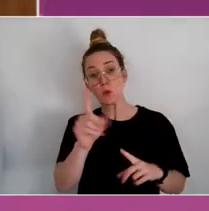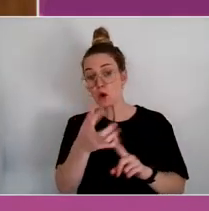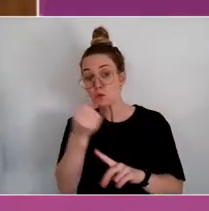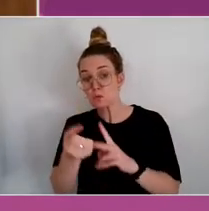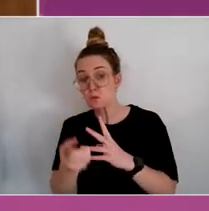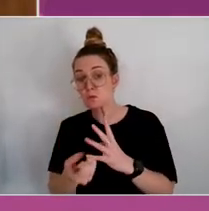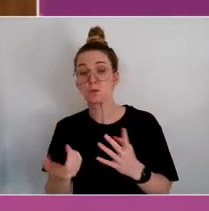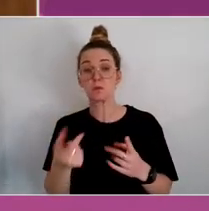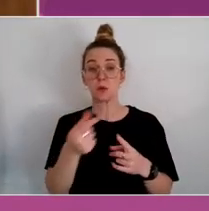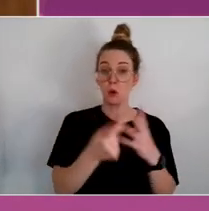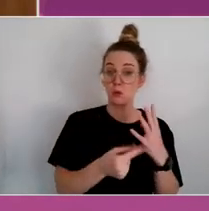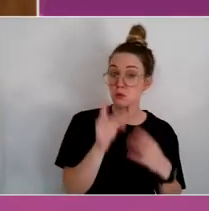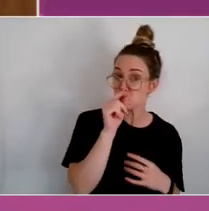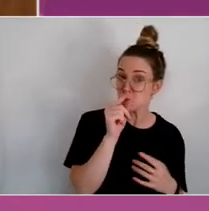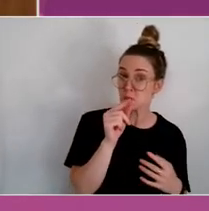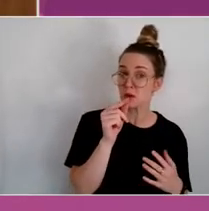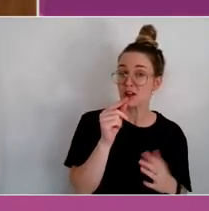And so it's a slow processing.